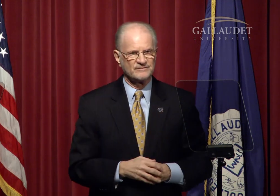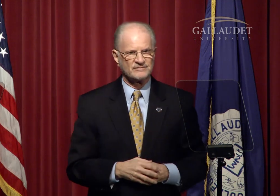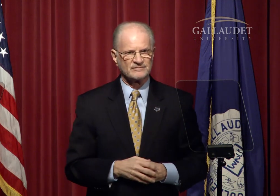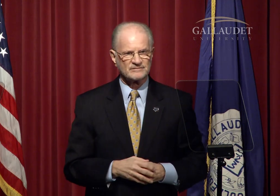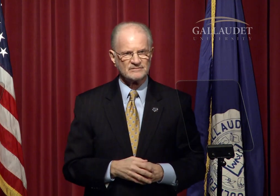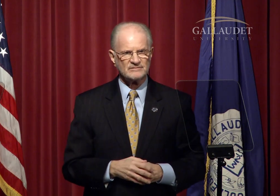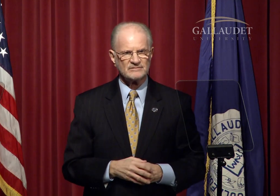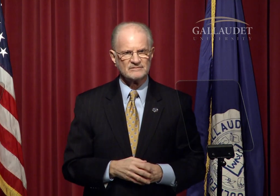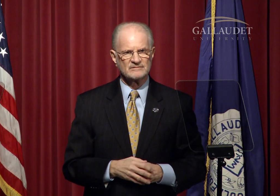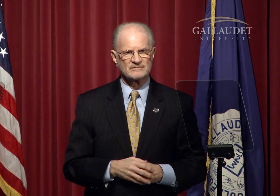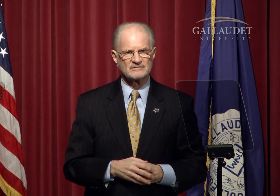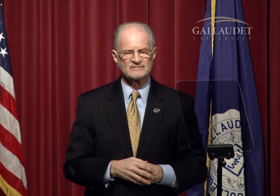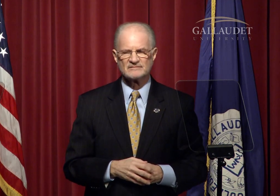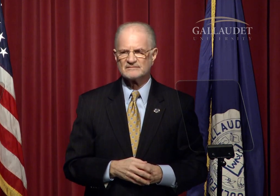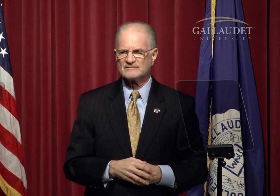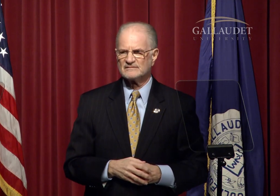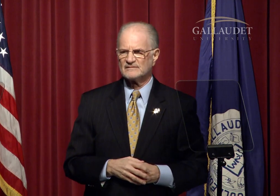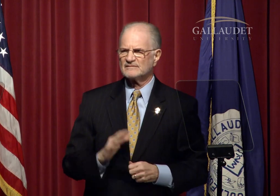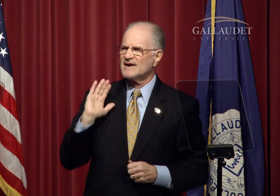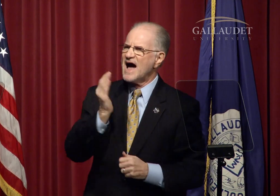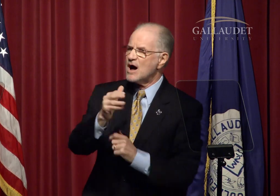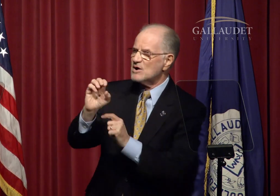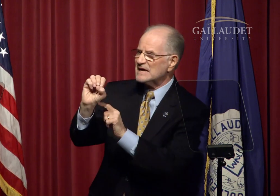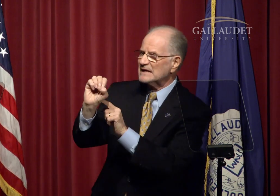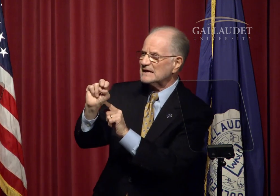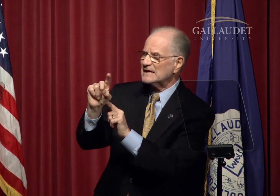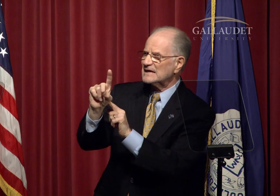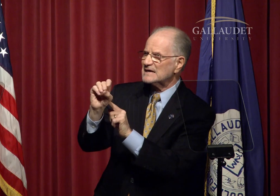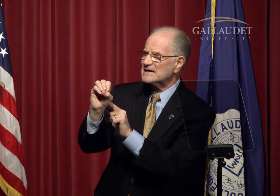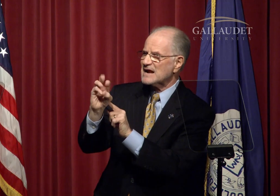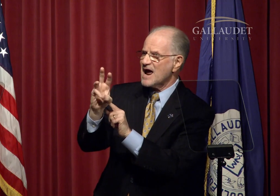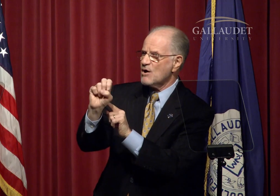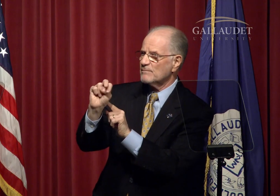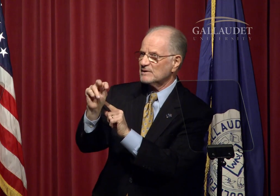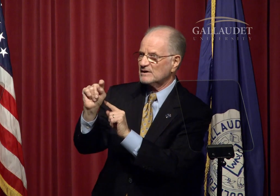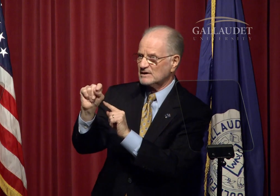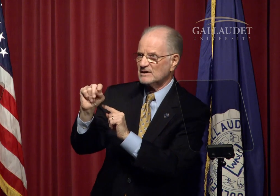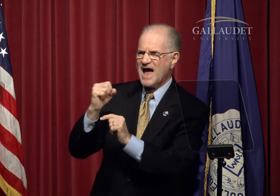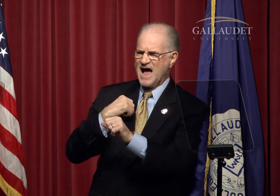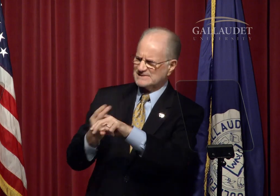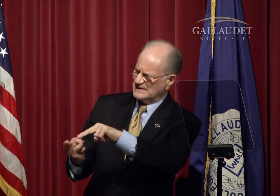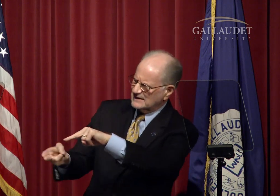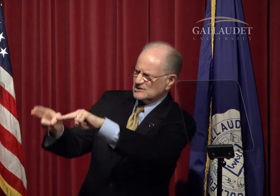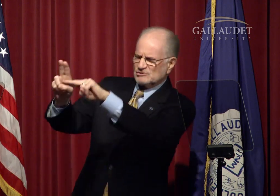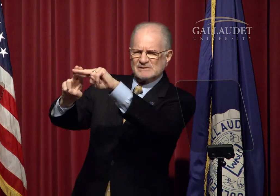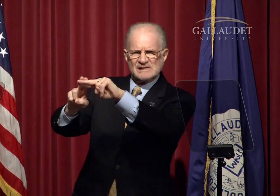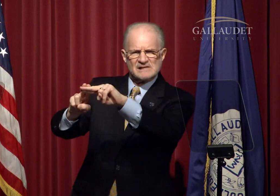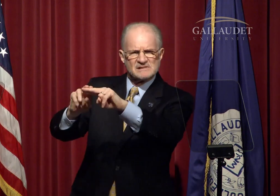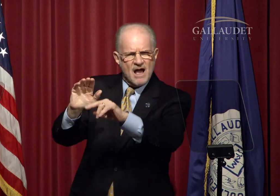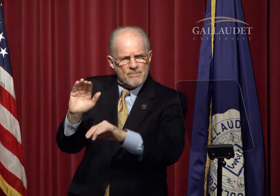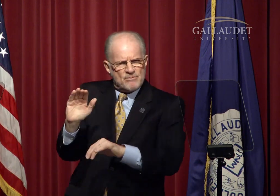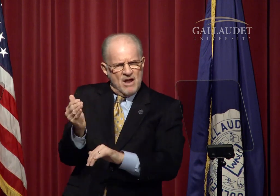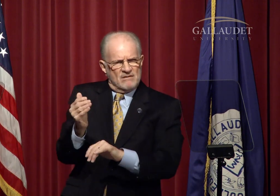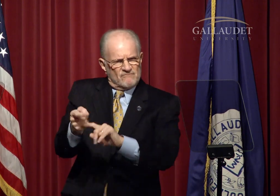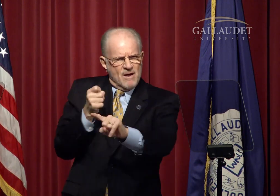to award another general pay increase this month. Our endowment has increased